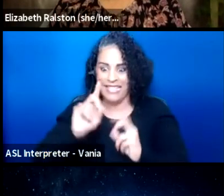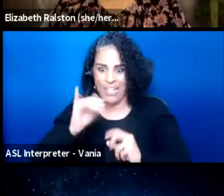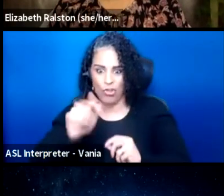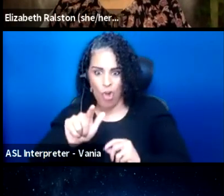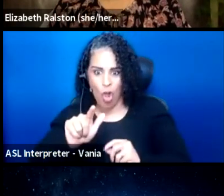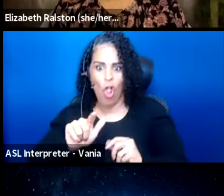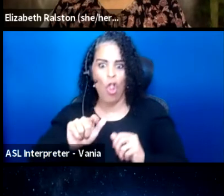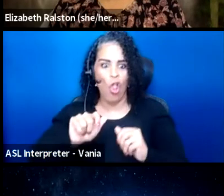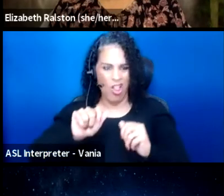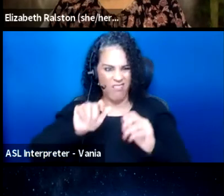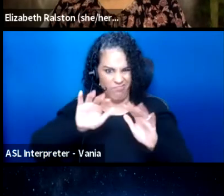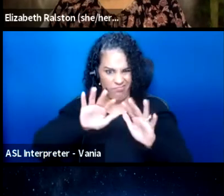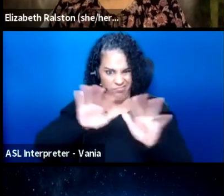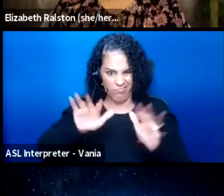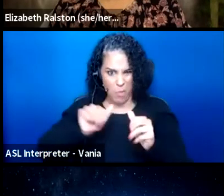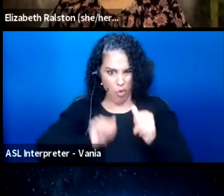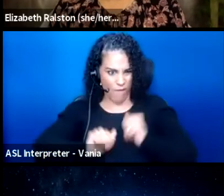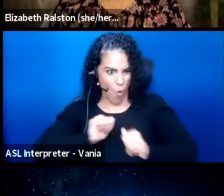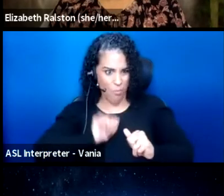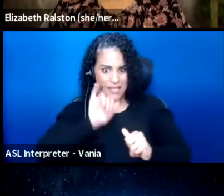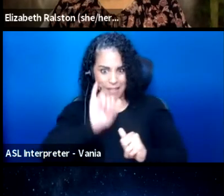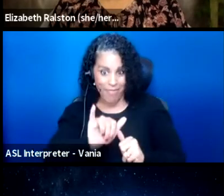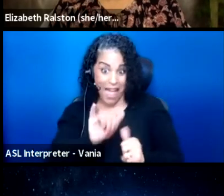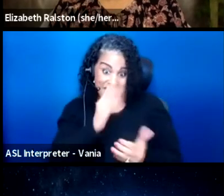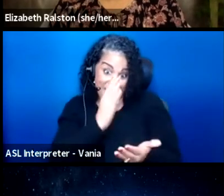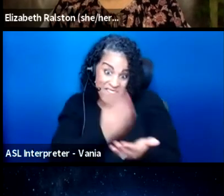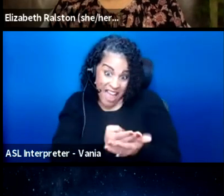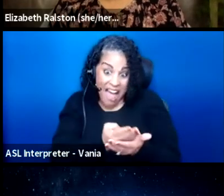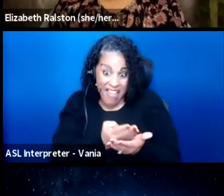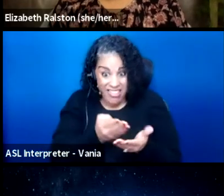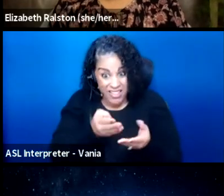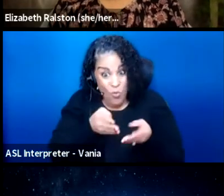as a valid means of broadcasting